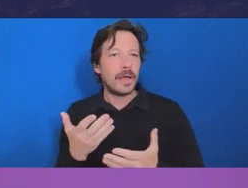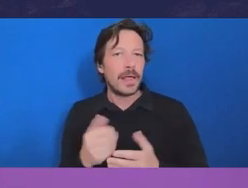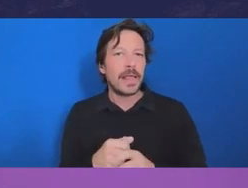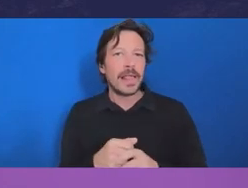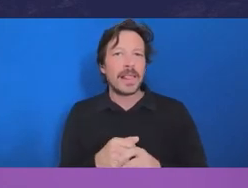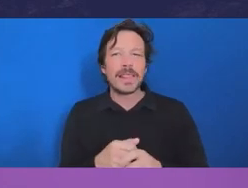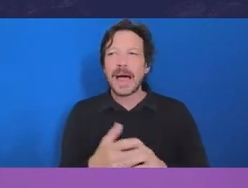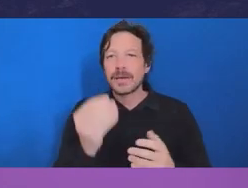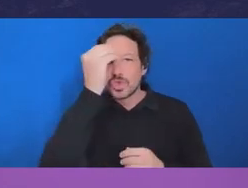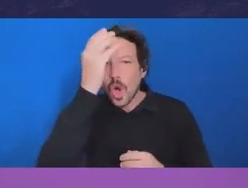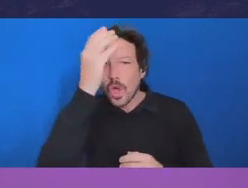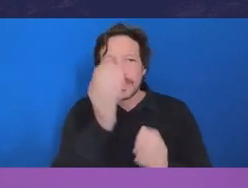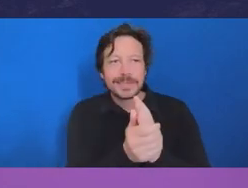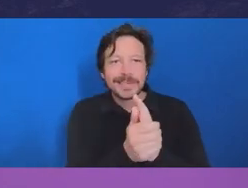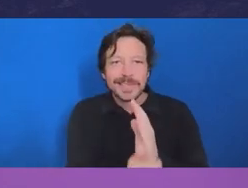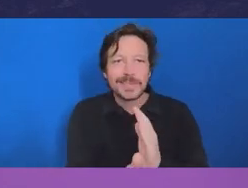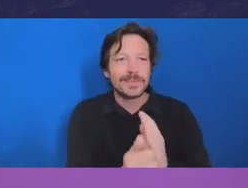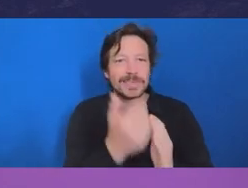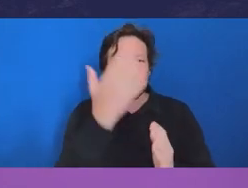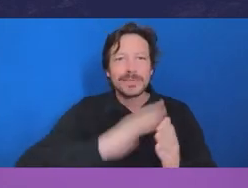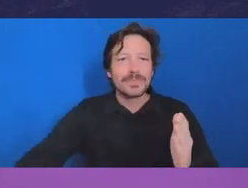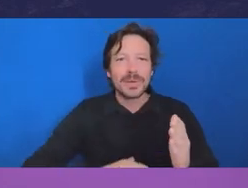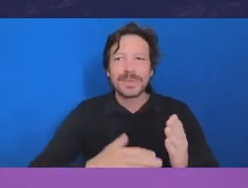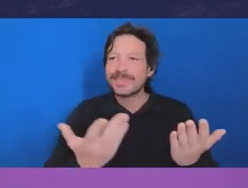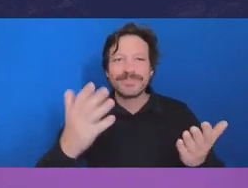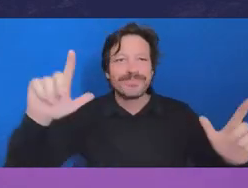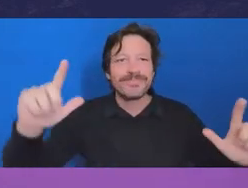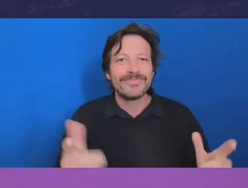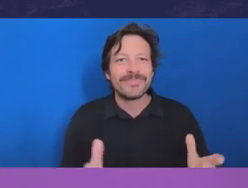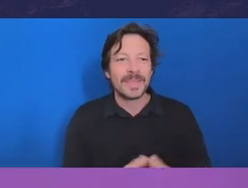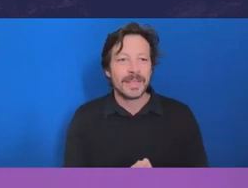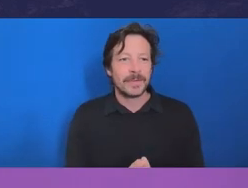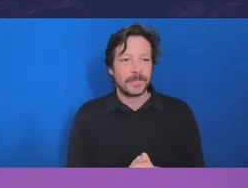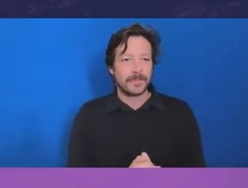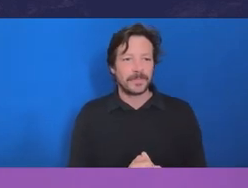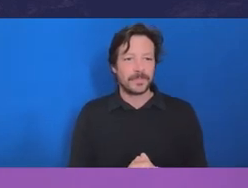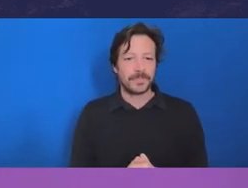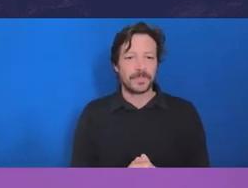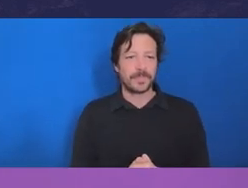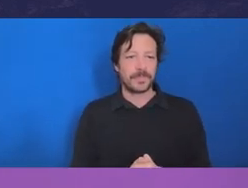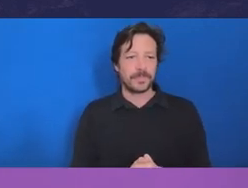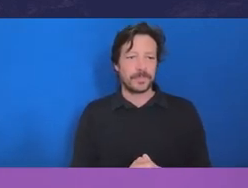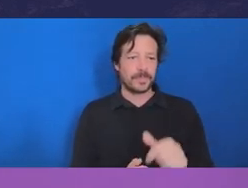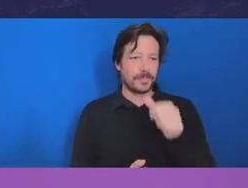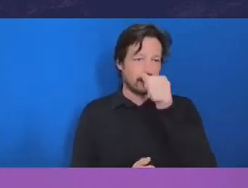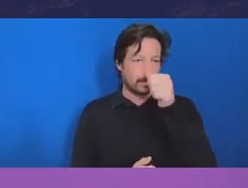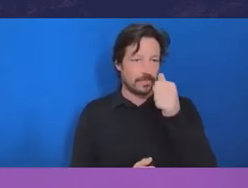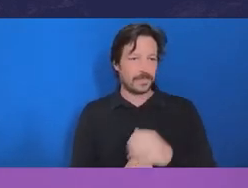the degradation of capacity and capability. And I think some of that can lead to these issues of integrity